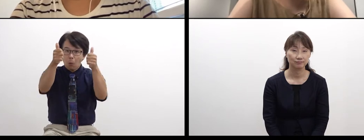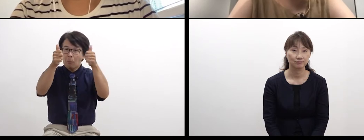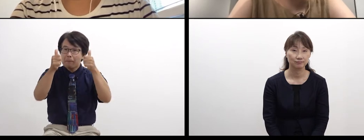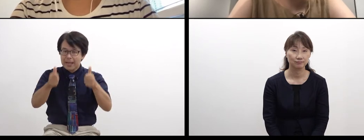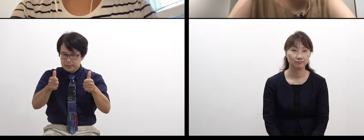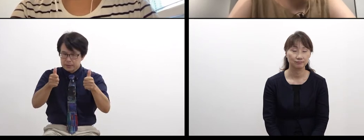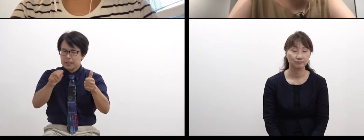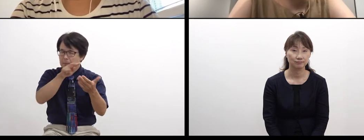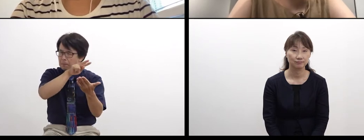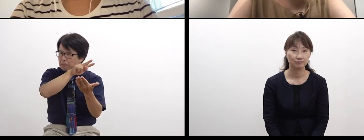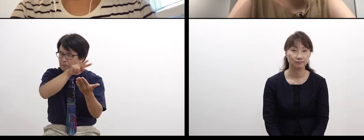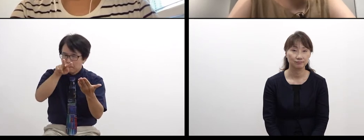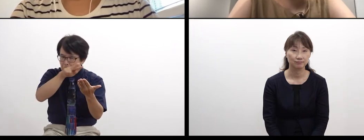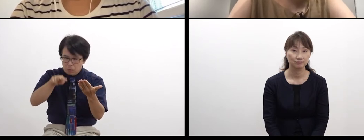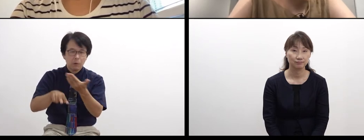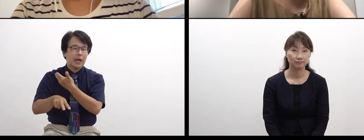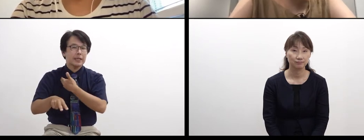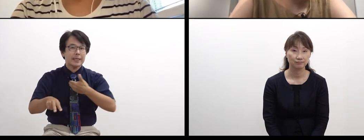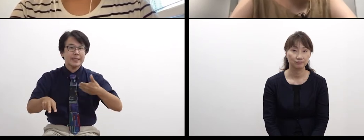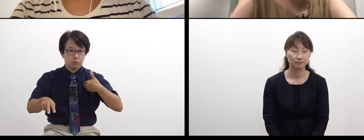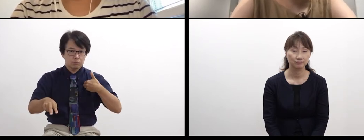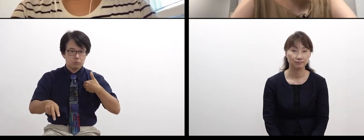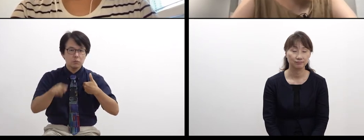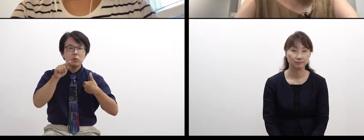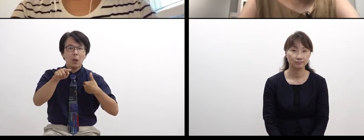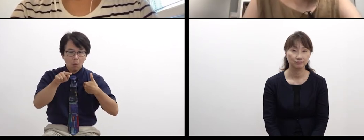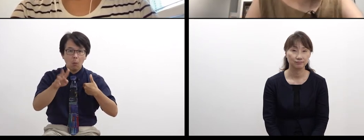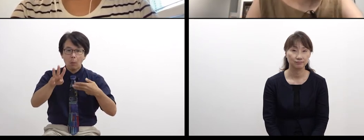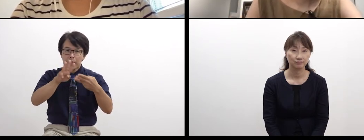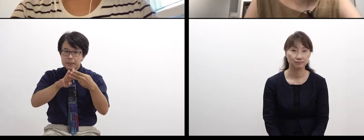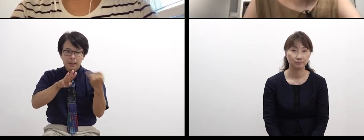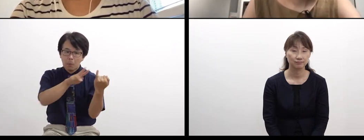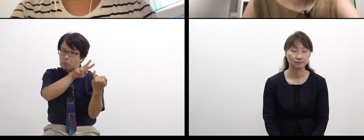After seeing that,